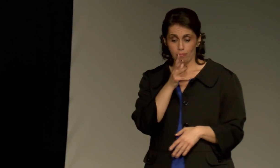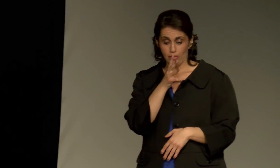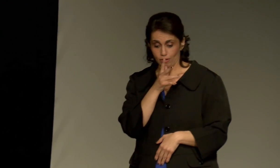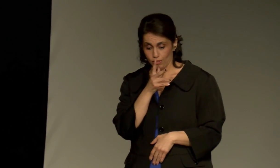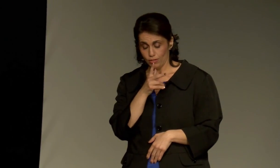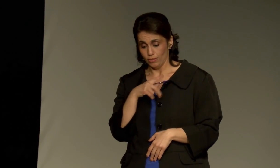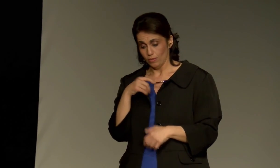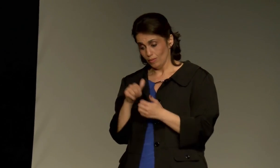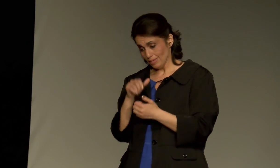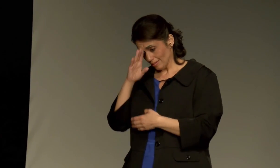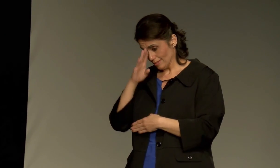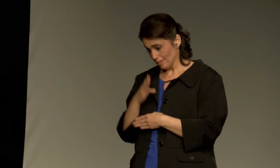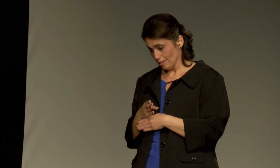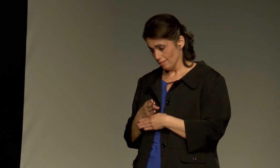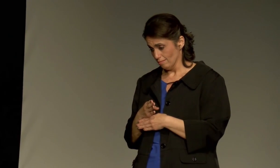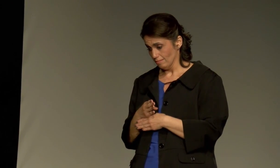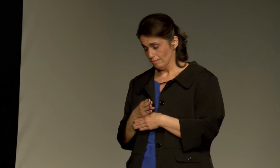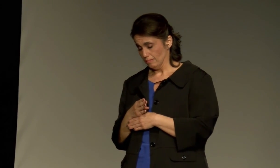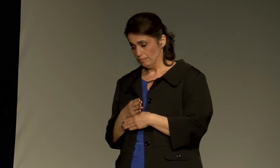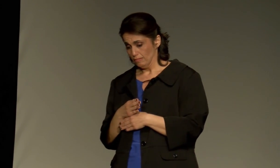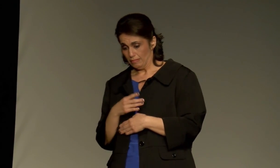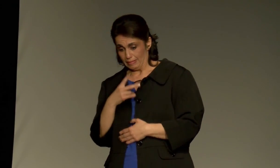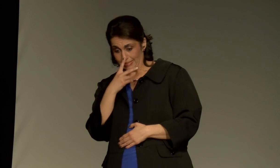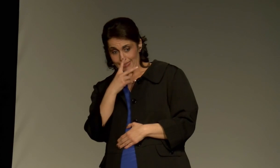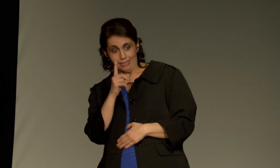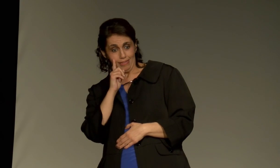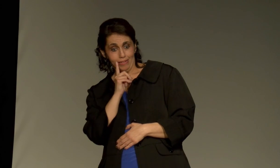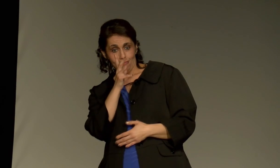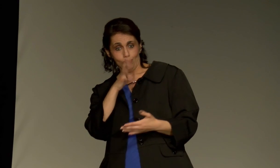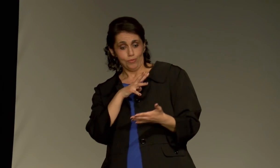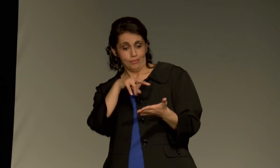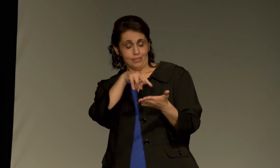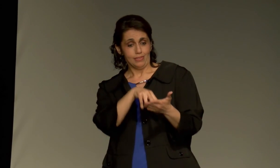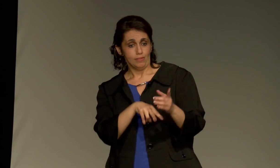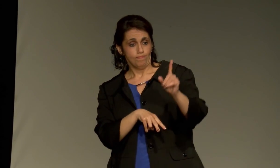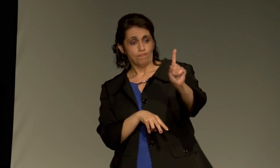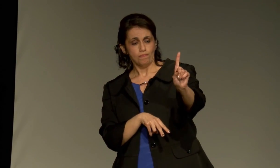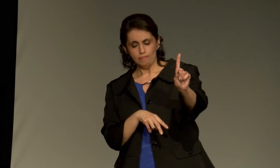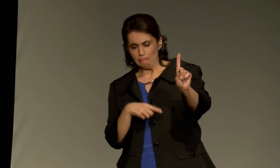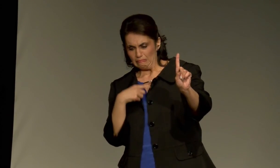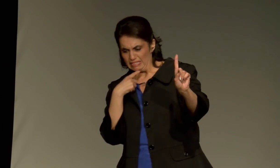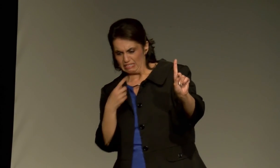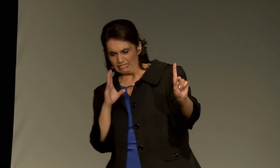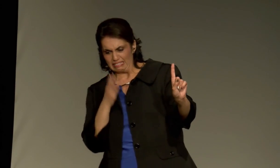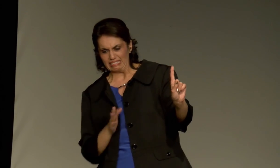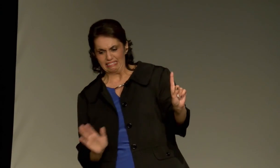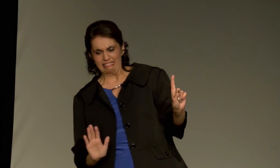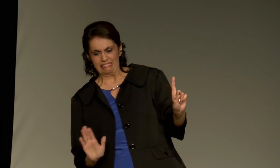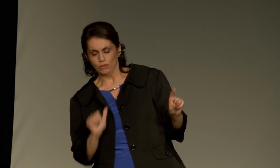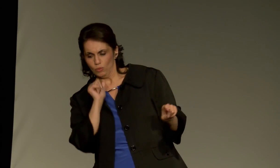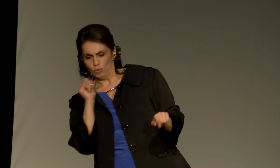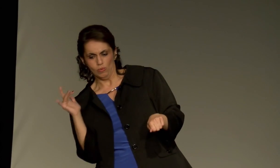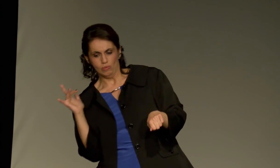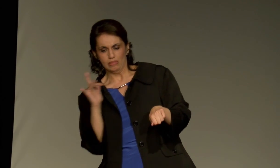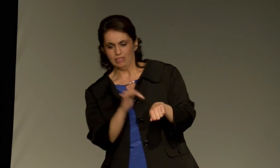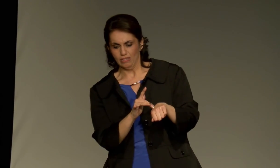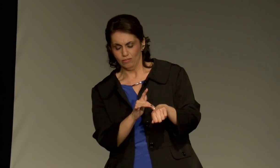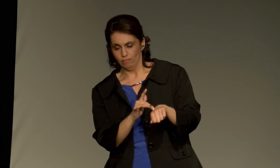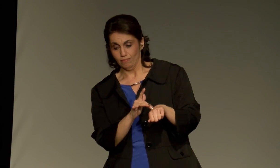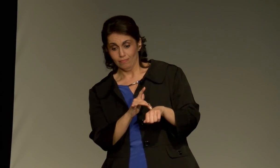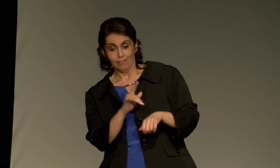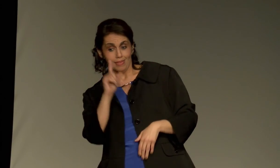Until the day that a mother and a son see a deaf person on the street, and the mother